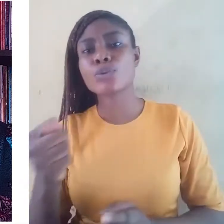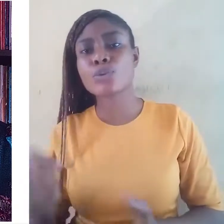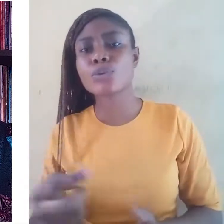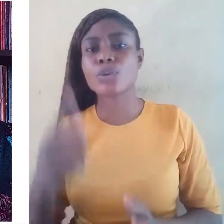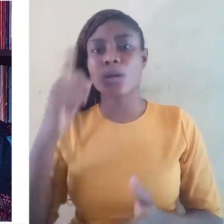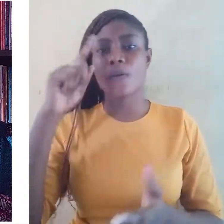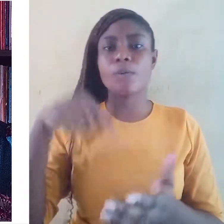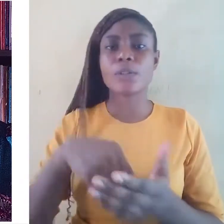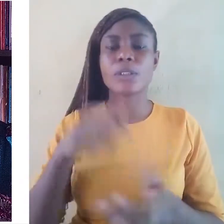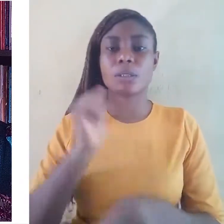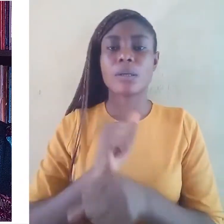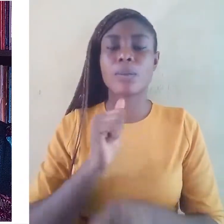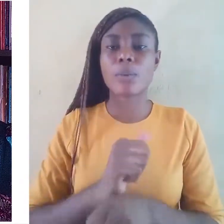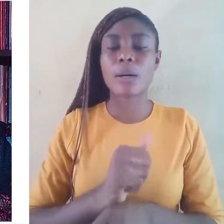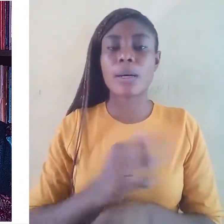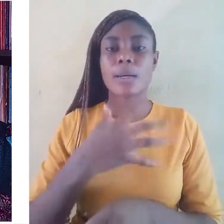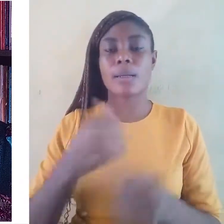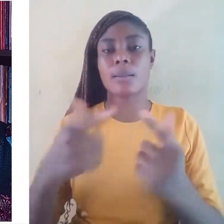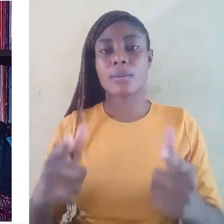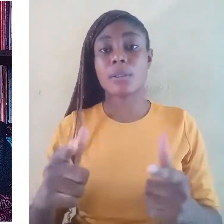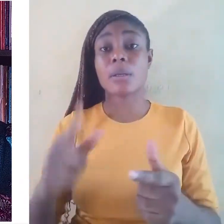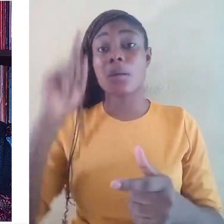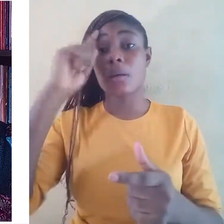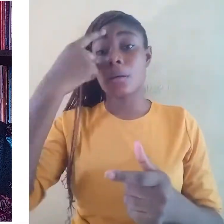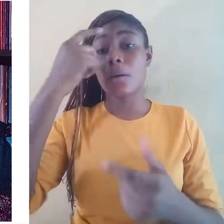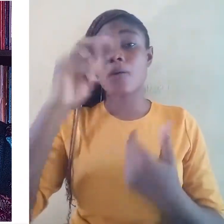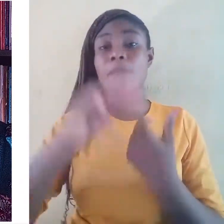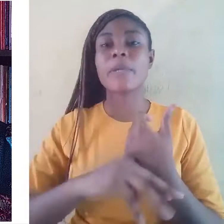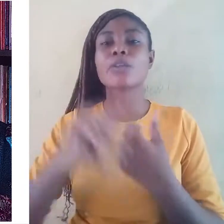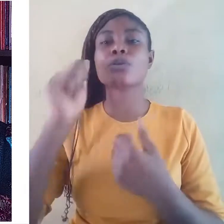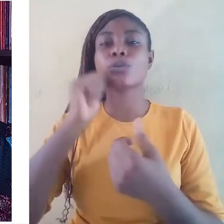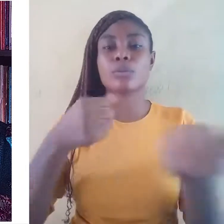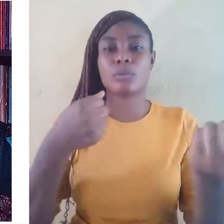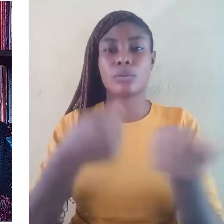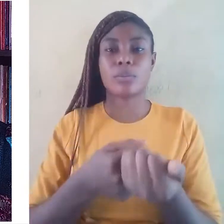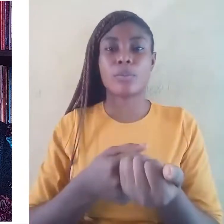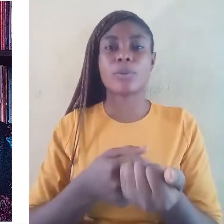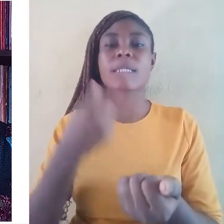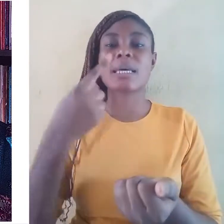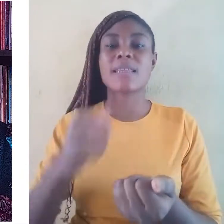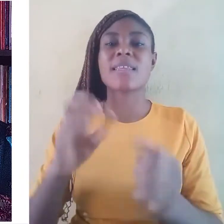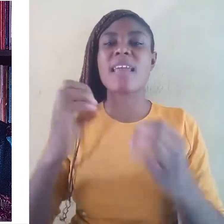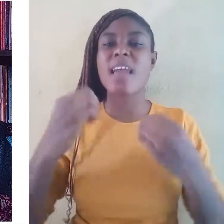The government should support the efforts of minorities and indigenous peoples in the